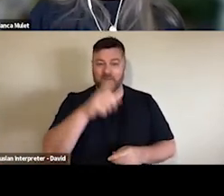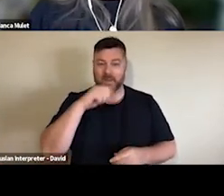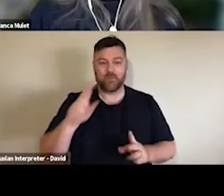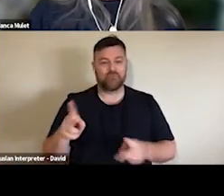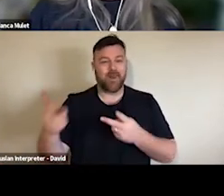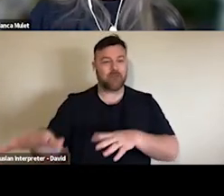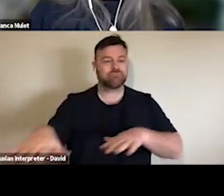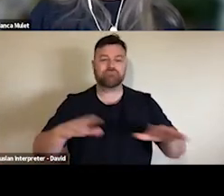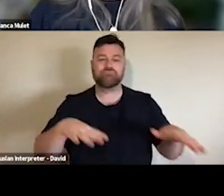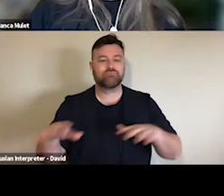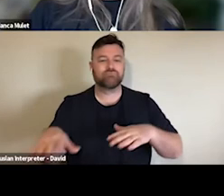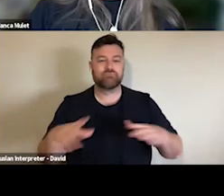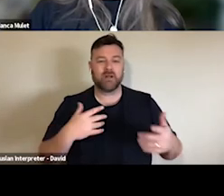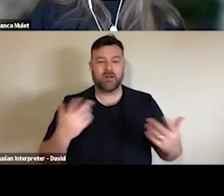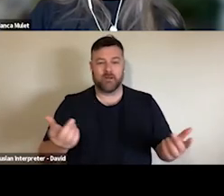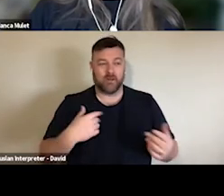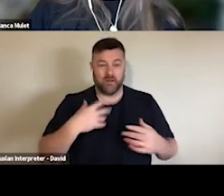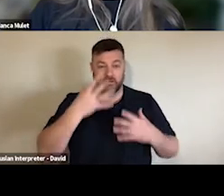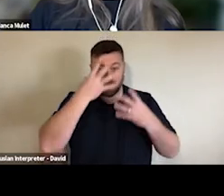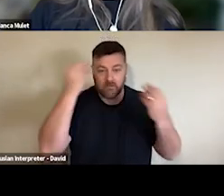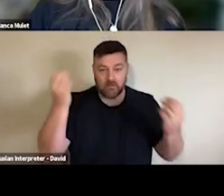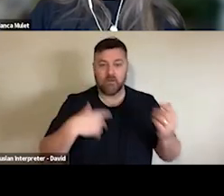For me I think some of the most interesting results are around digital engagement and